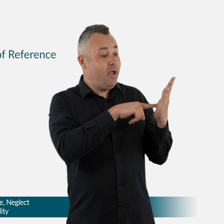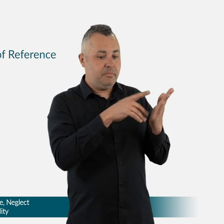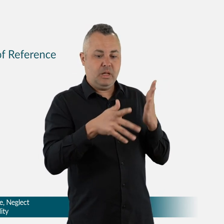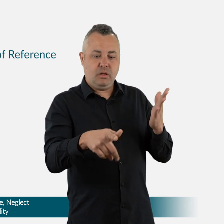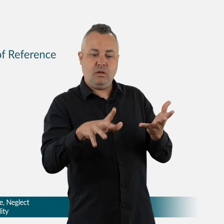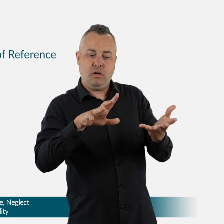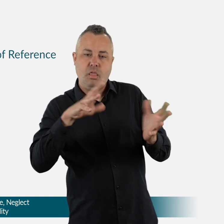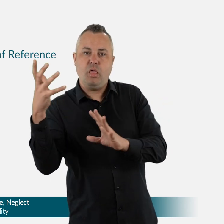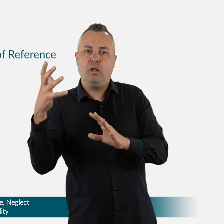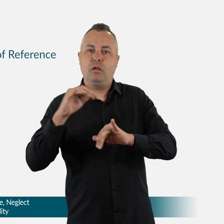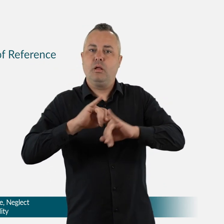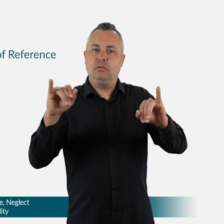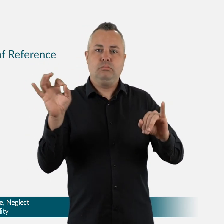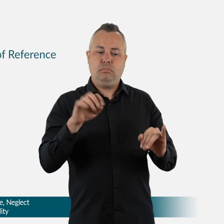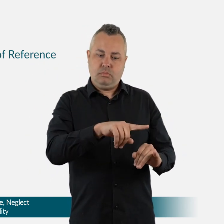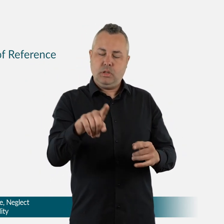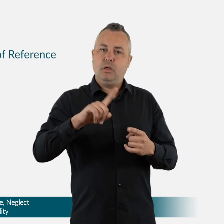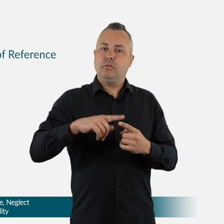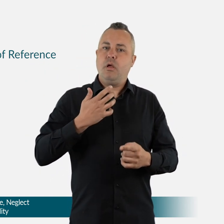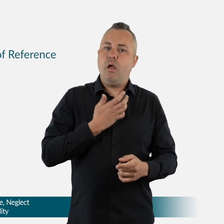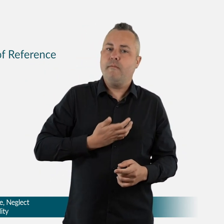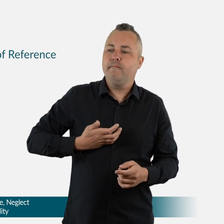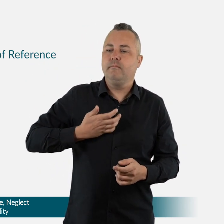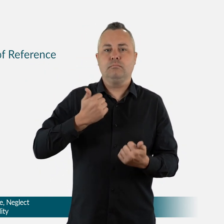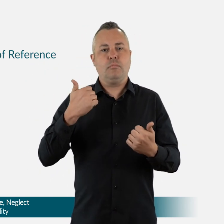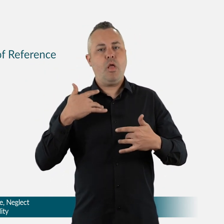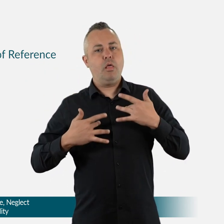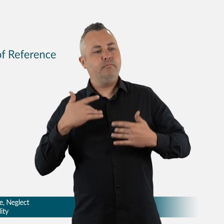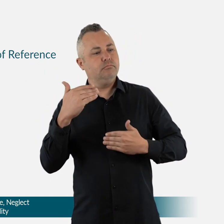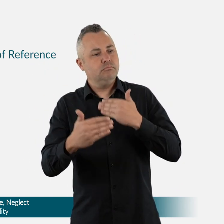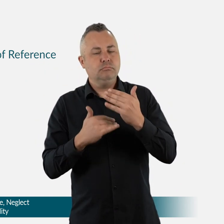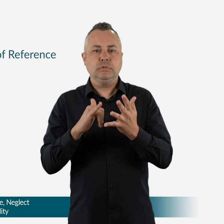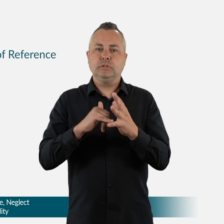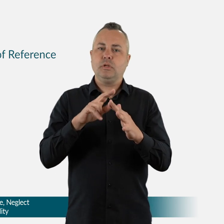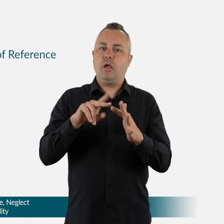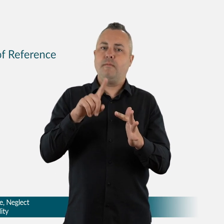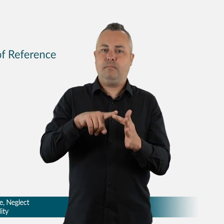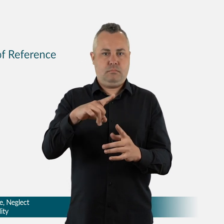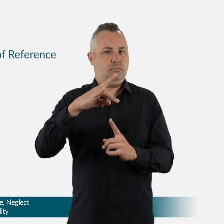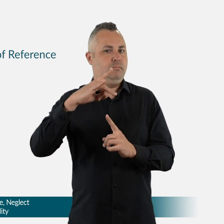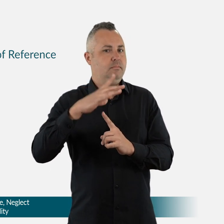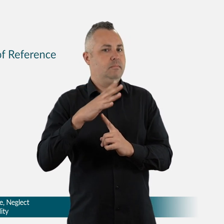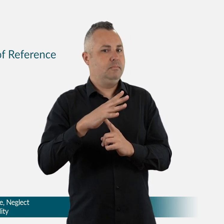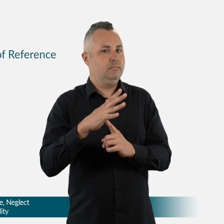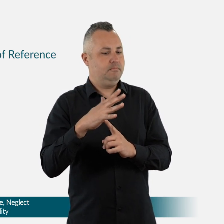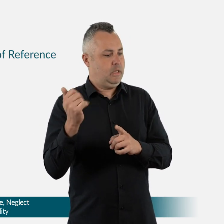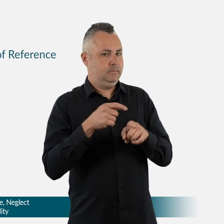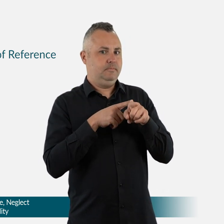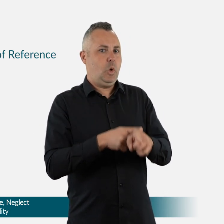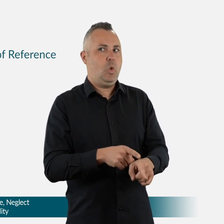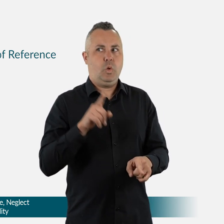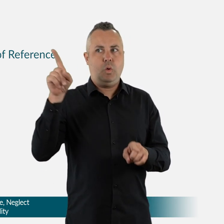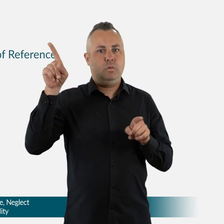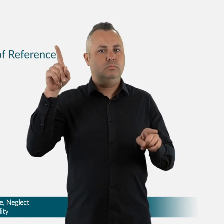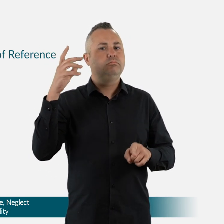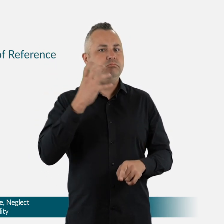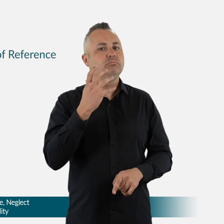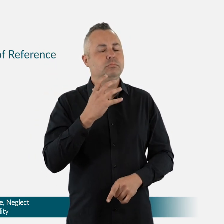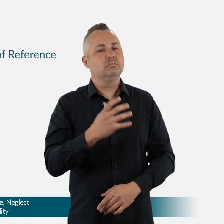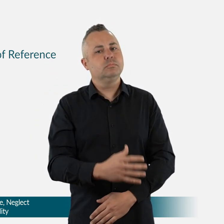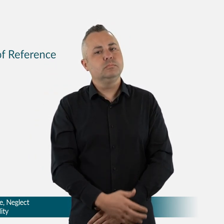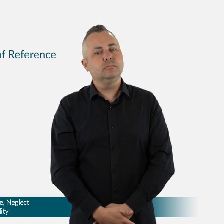The Terms of Reference for a Royal Commission define the scope of the Royal Commission’s inquiry.